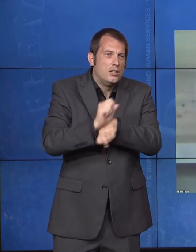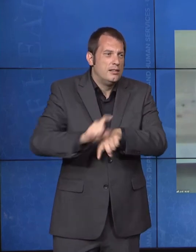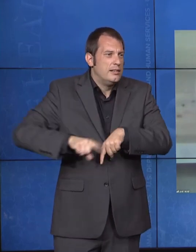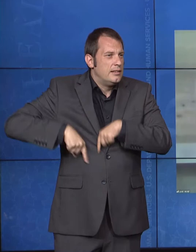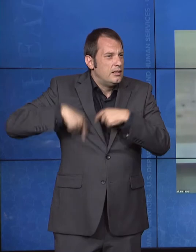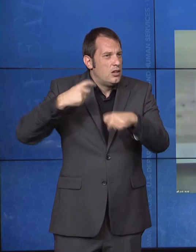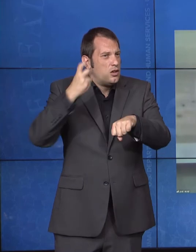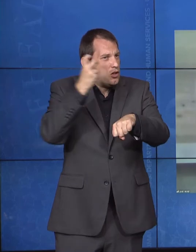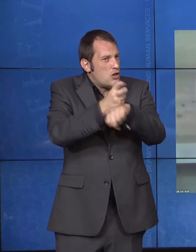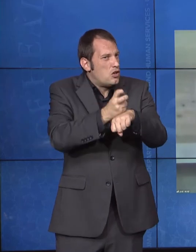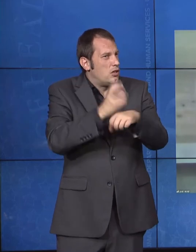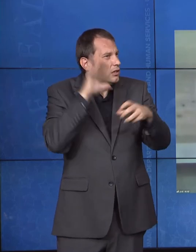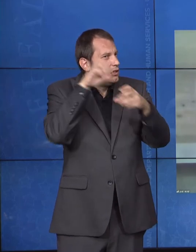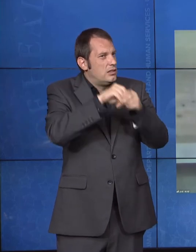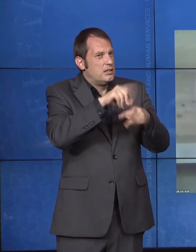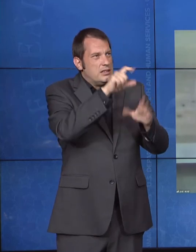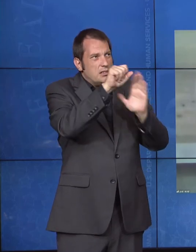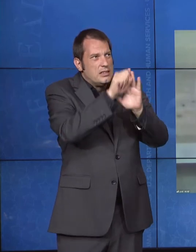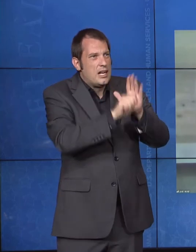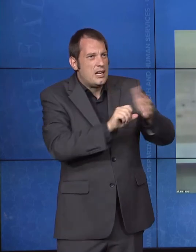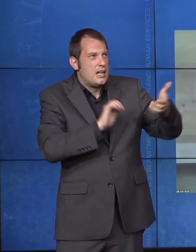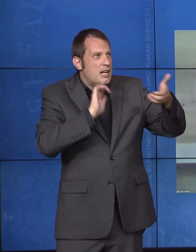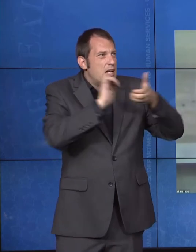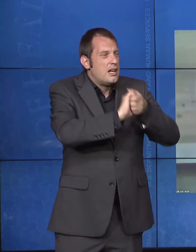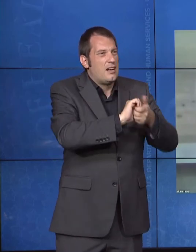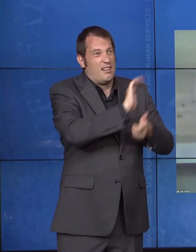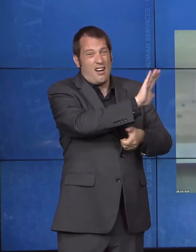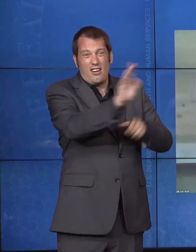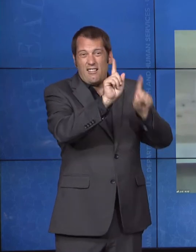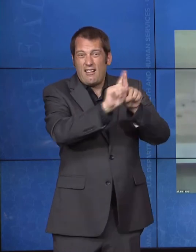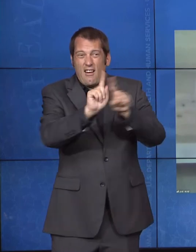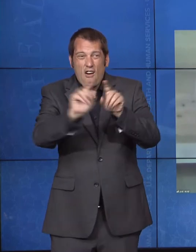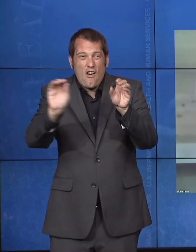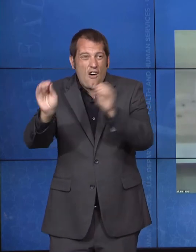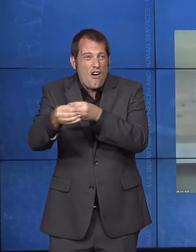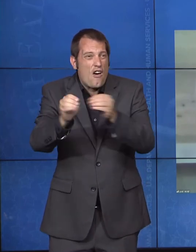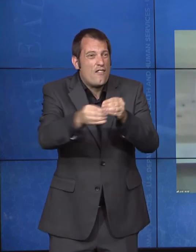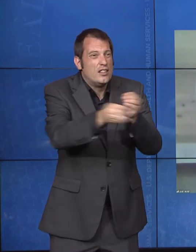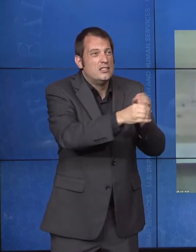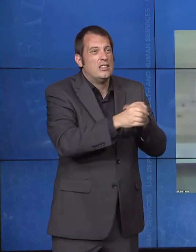those issues. And, you know, staying on the pandemic and our quick pivot at HHS over the